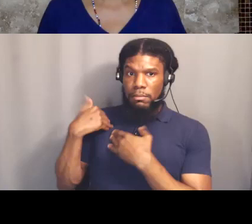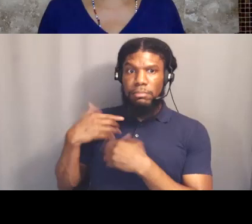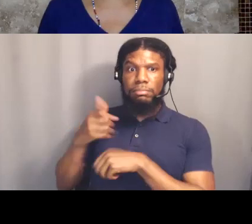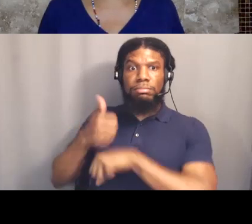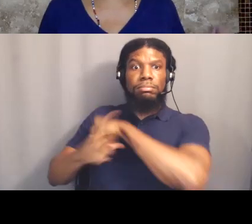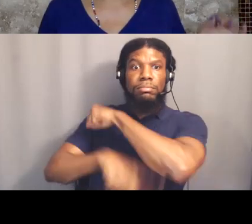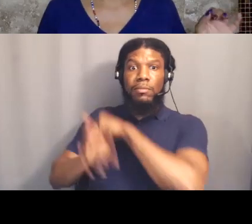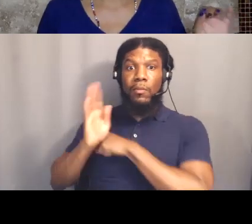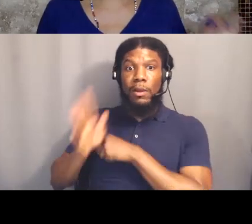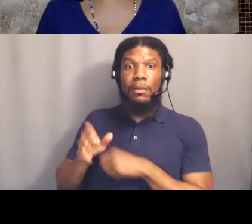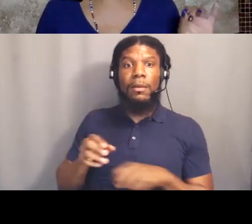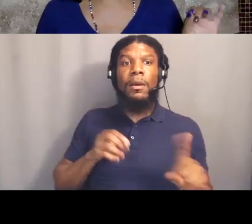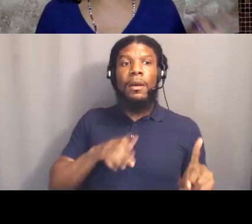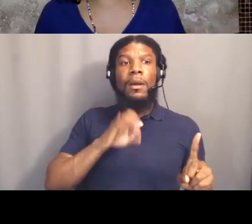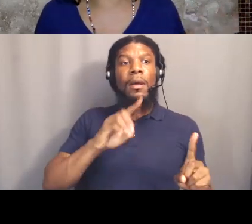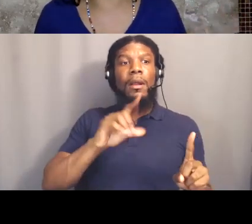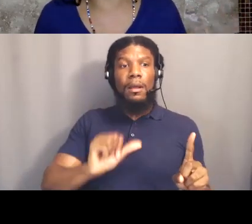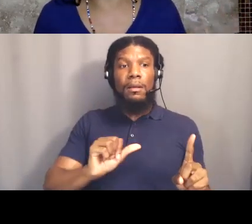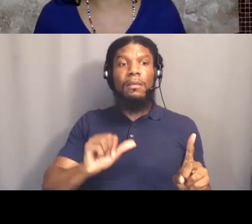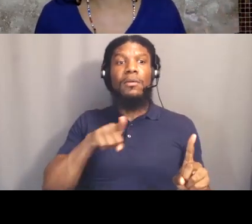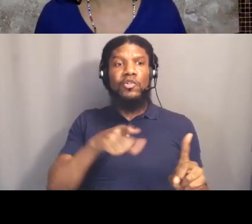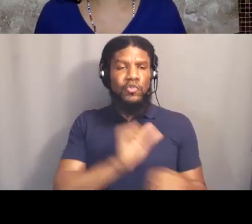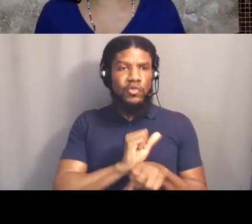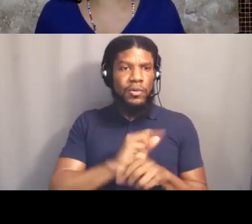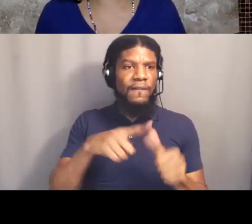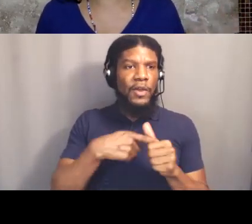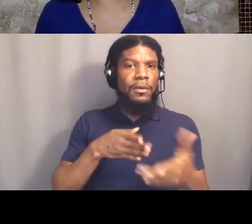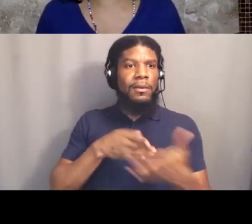she painstakingly developed what she called